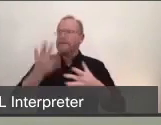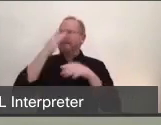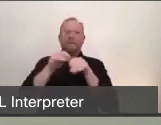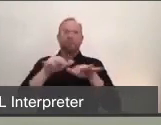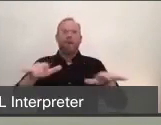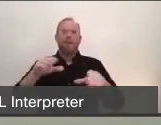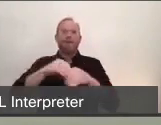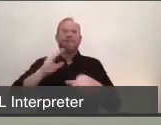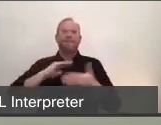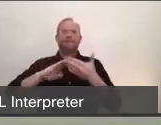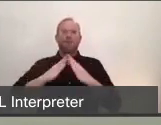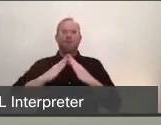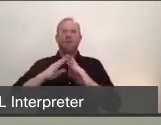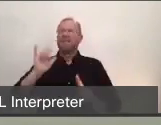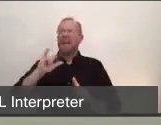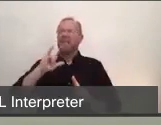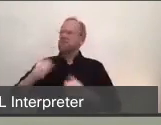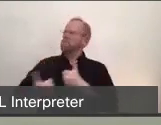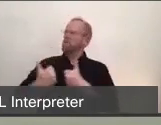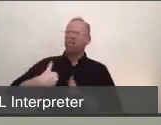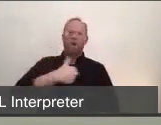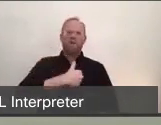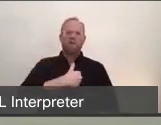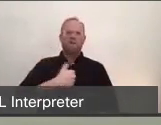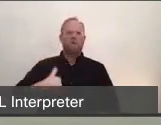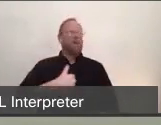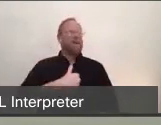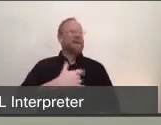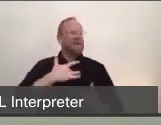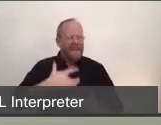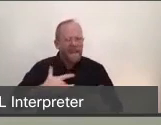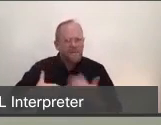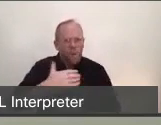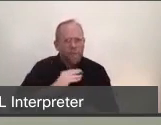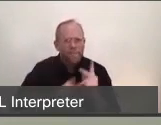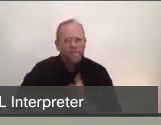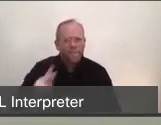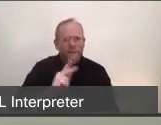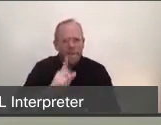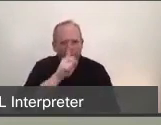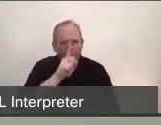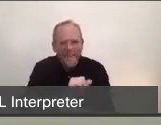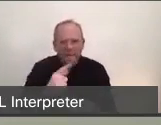It is not our nature to restrict being social, and especially, where in other countries in Asia,